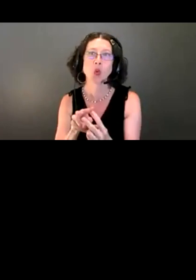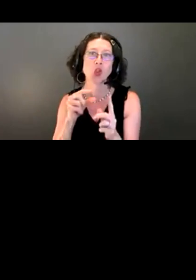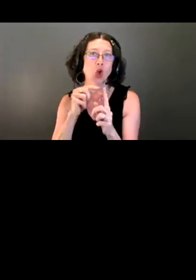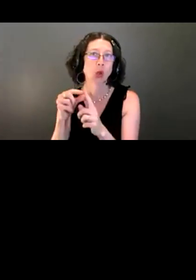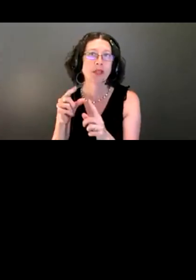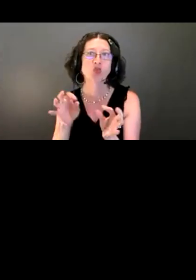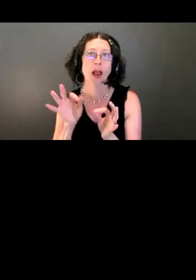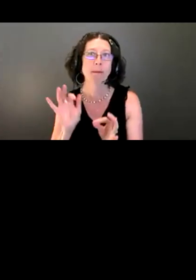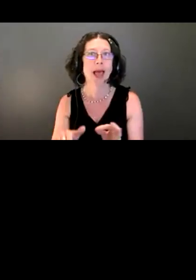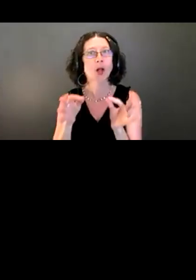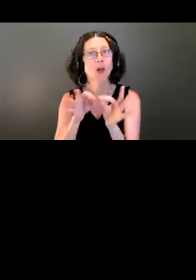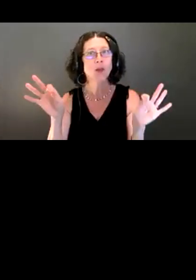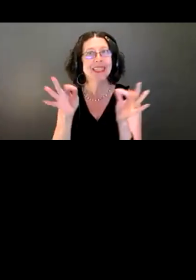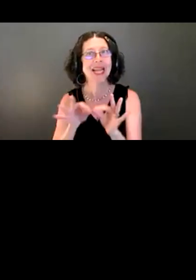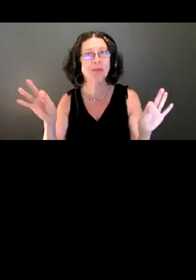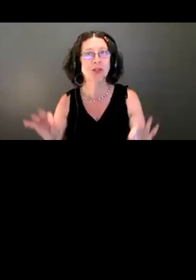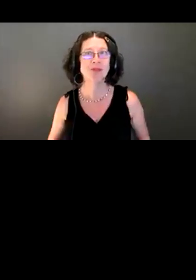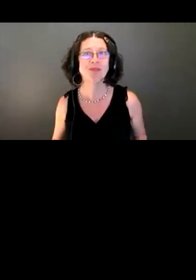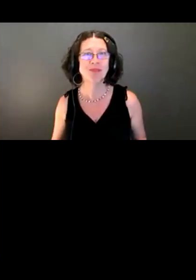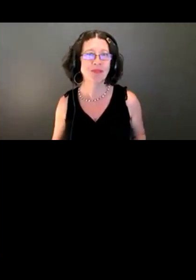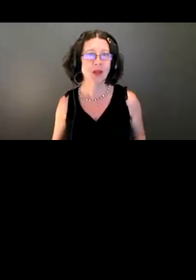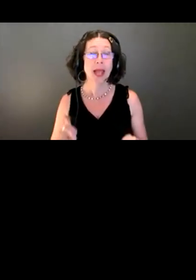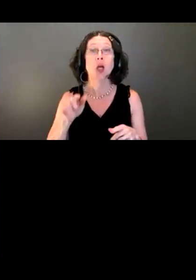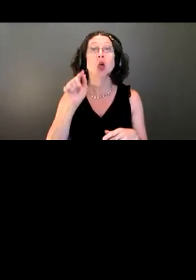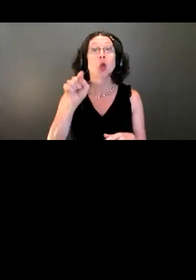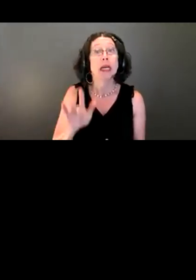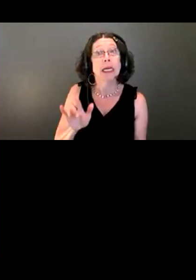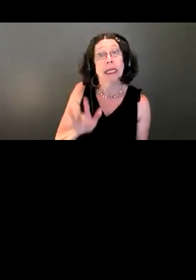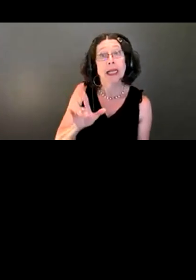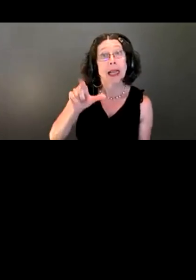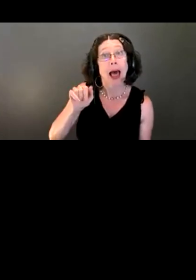Then once you click live transcript or closed caption,